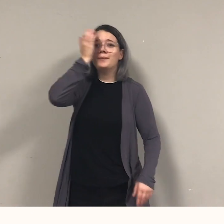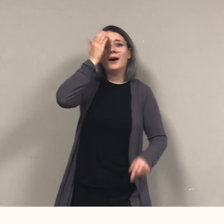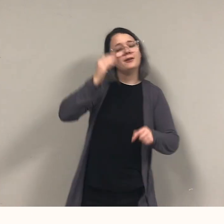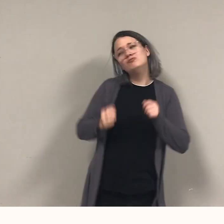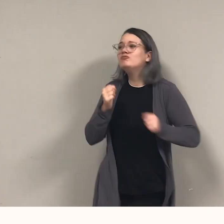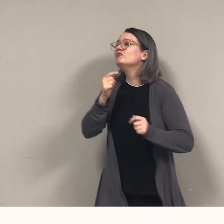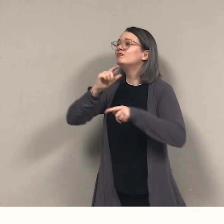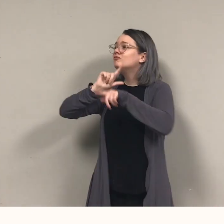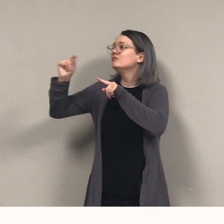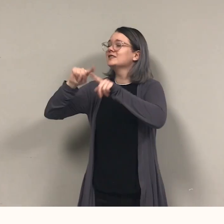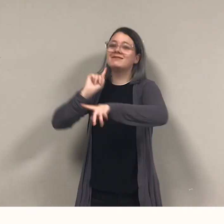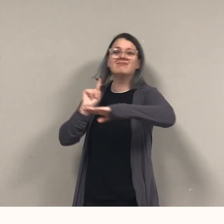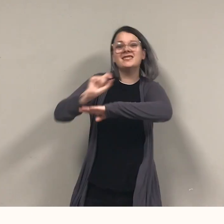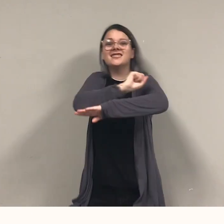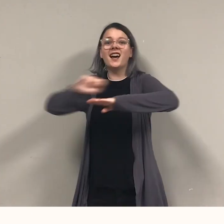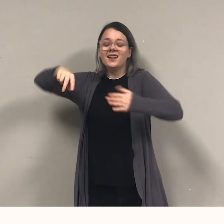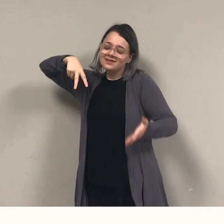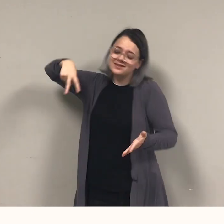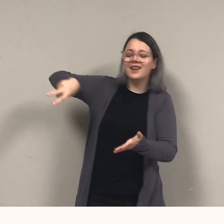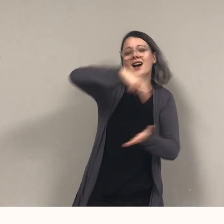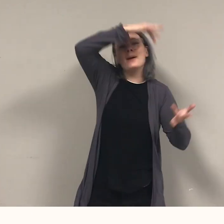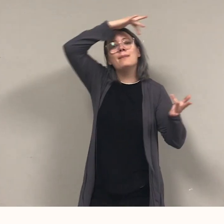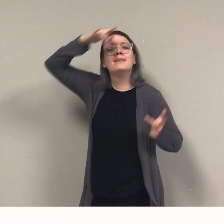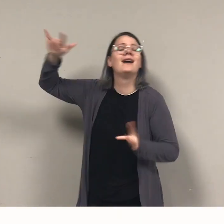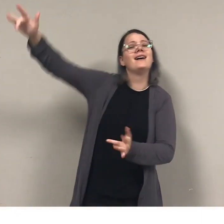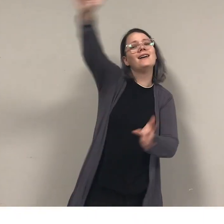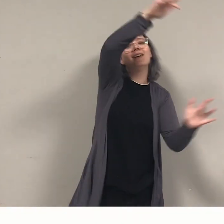to steal the show!